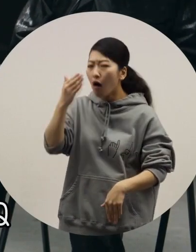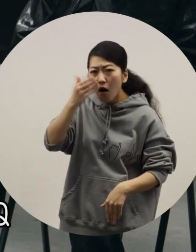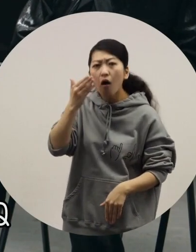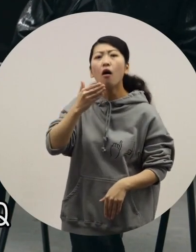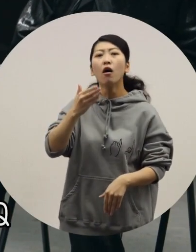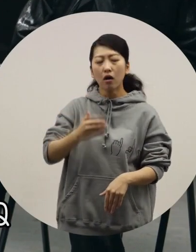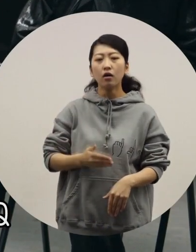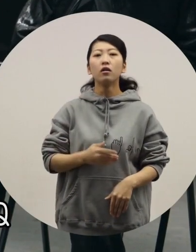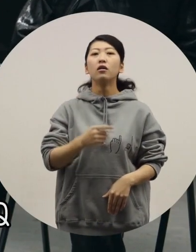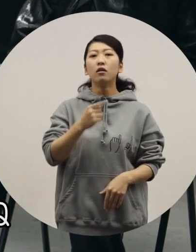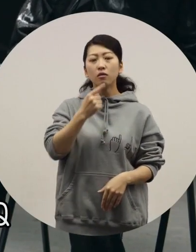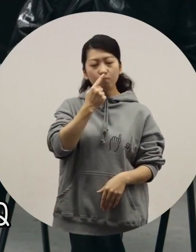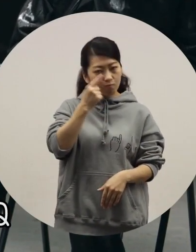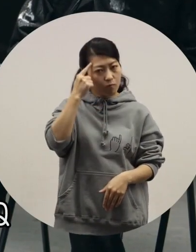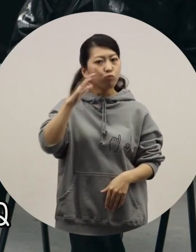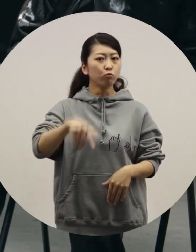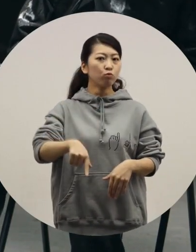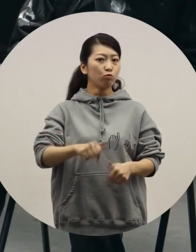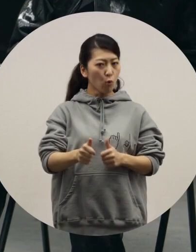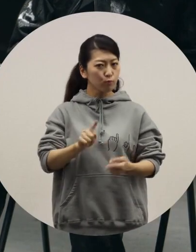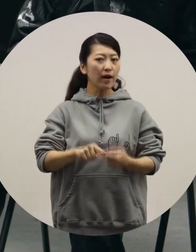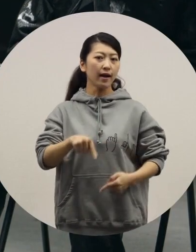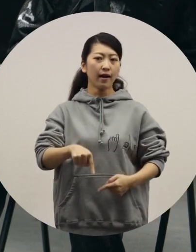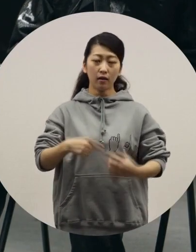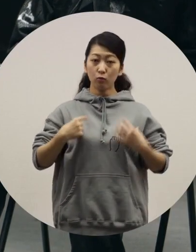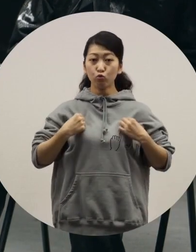[Azuma] That's how I feel. Even in clothes like this,